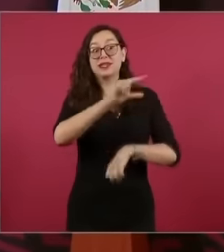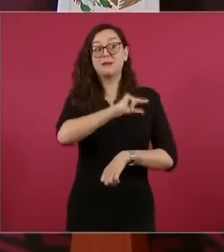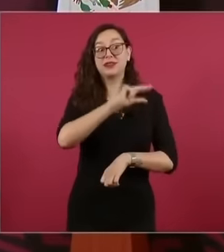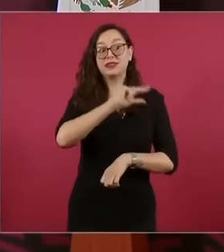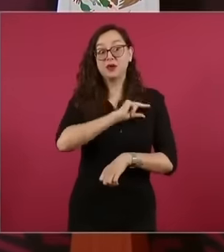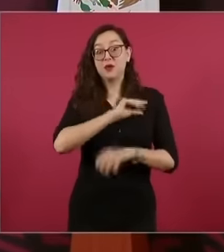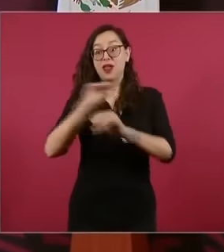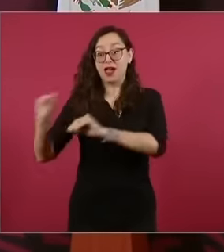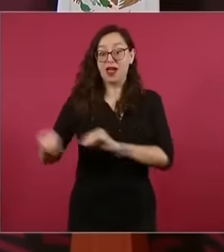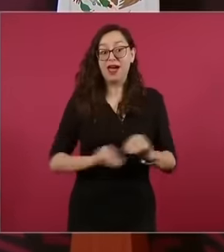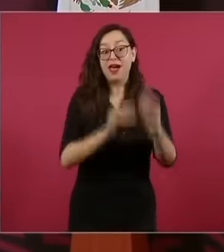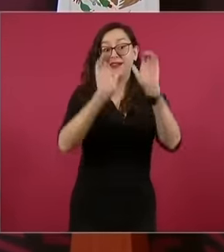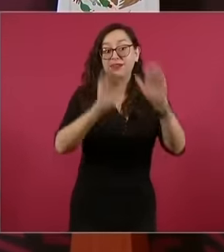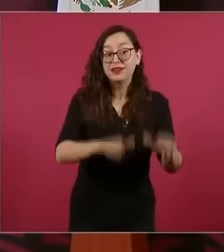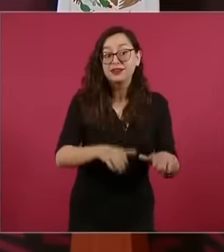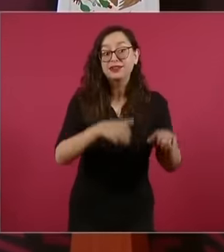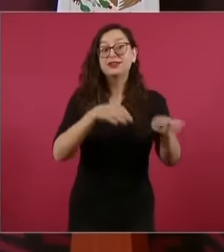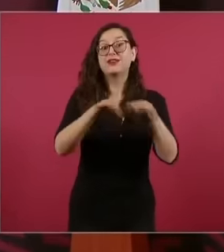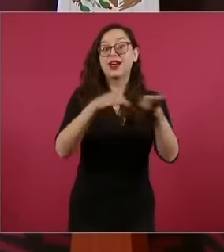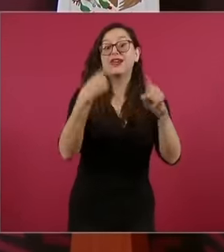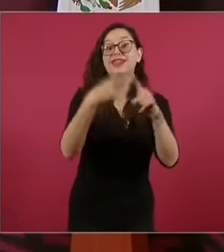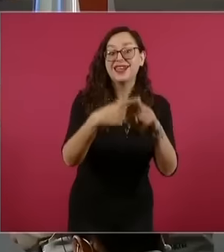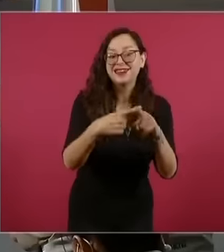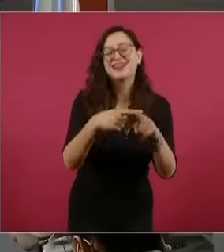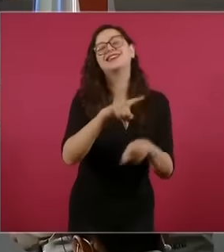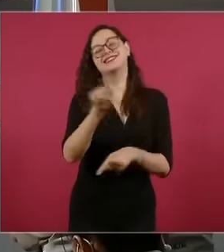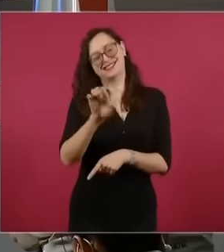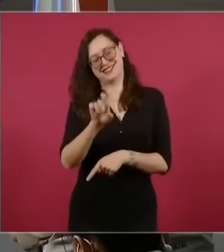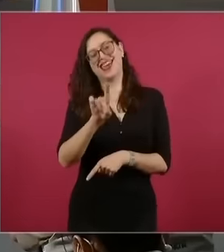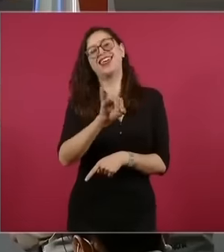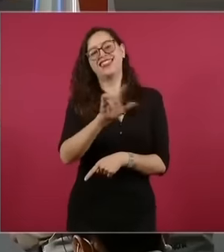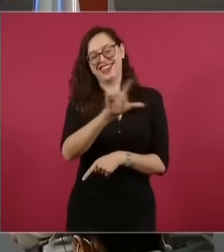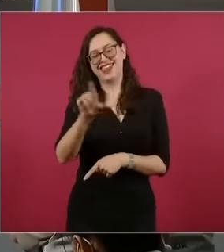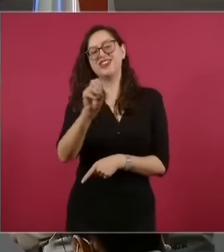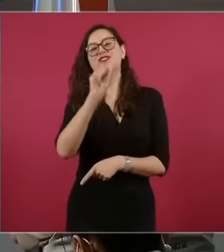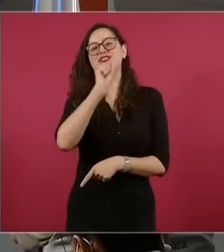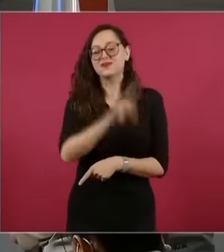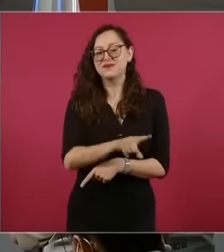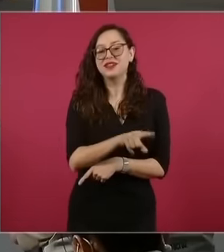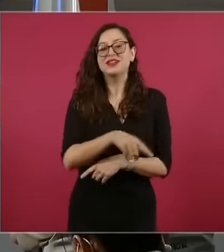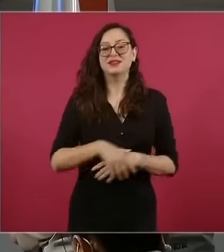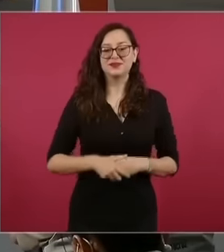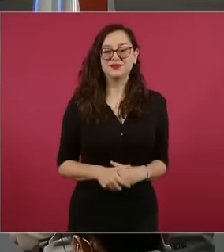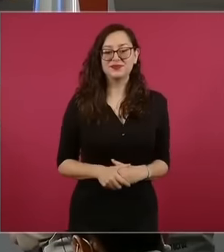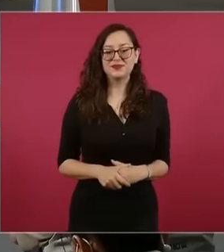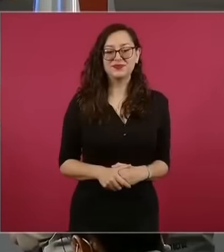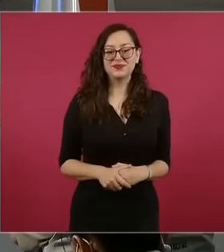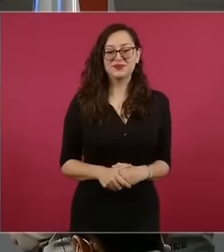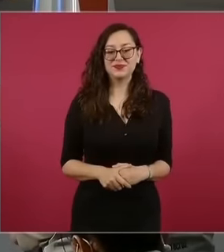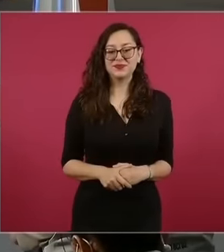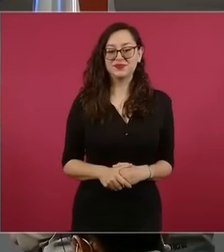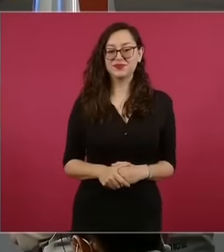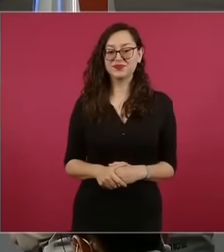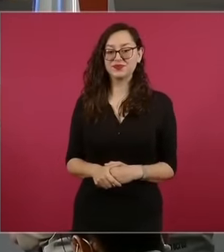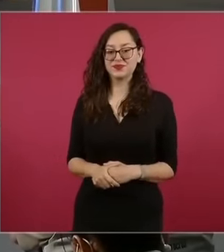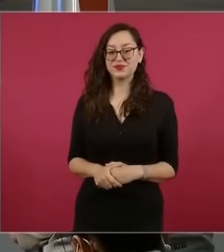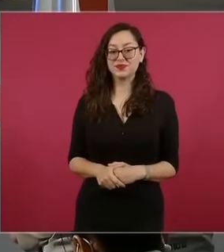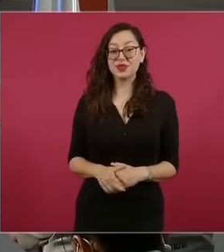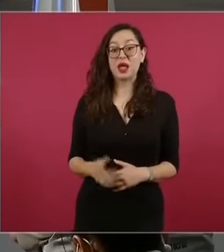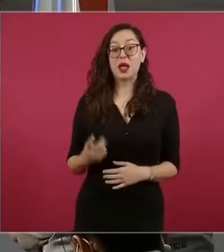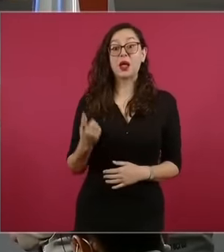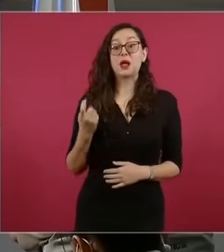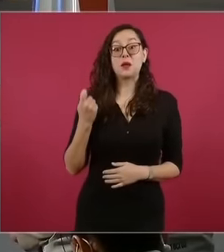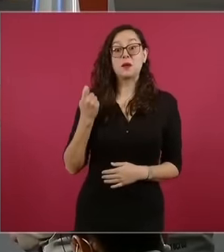Cedillo who has a pension from the bank of Mexico